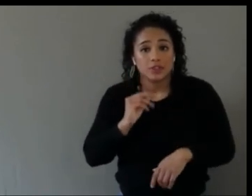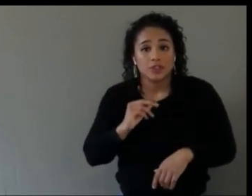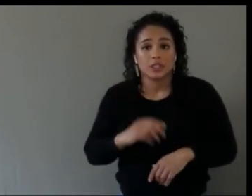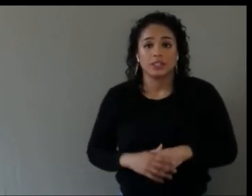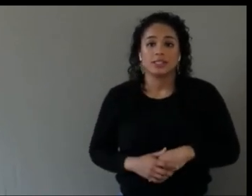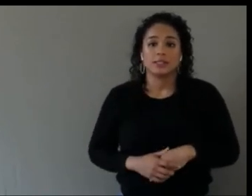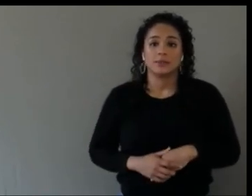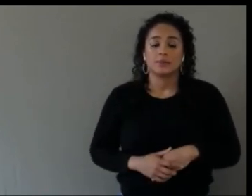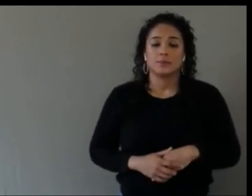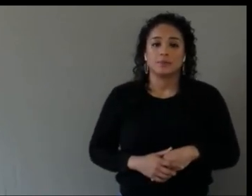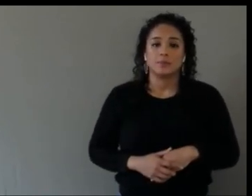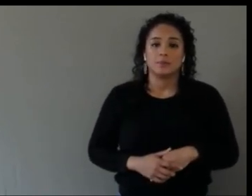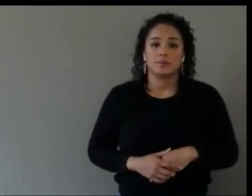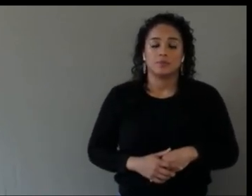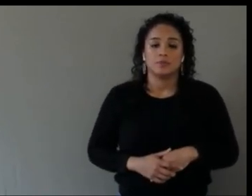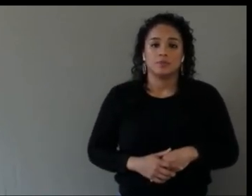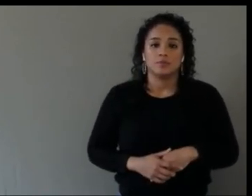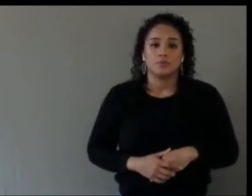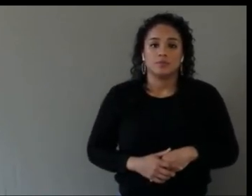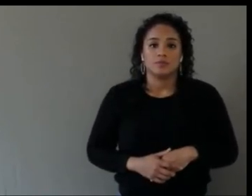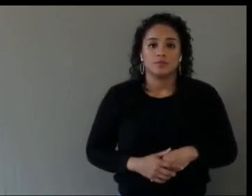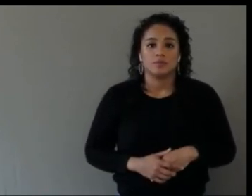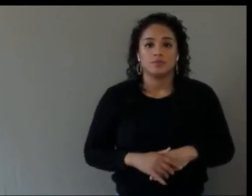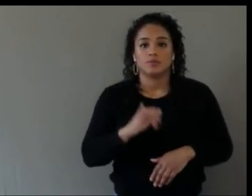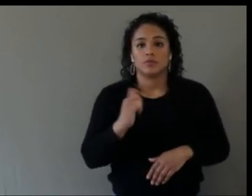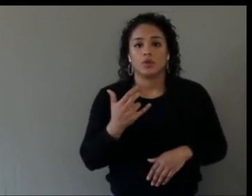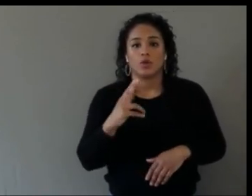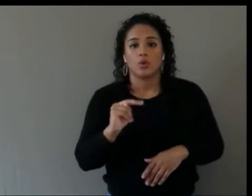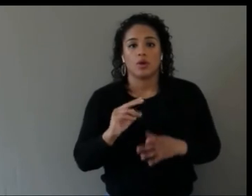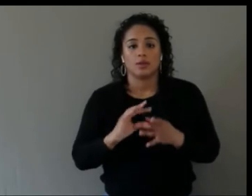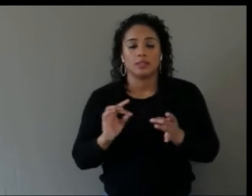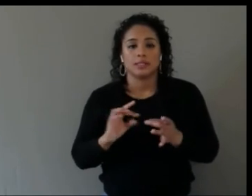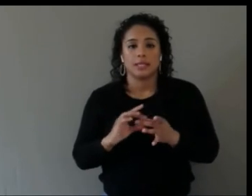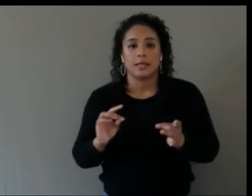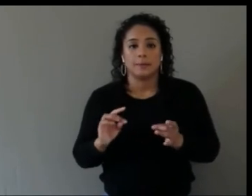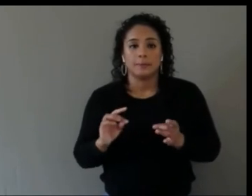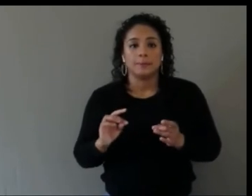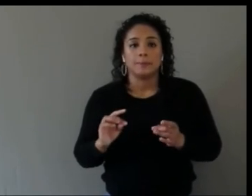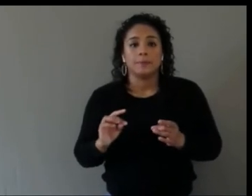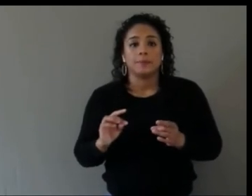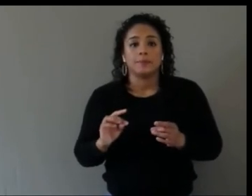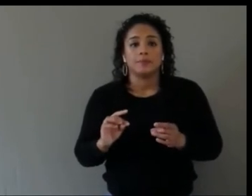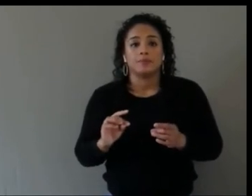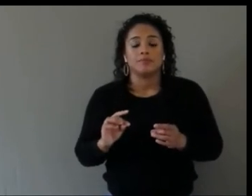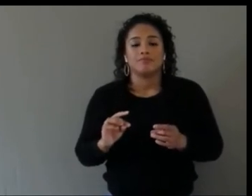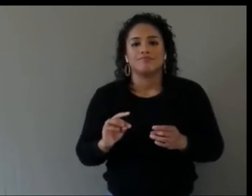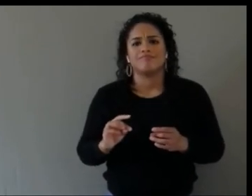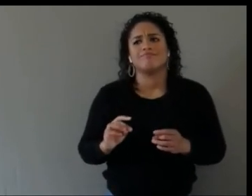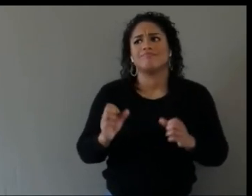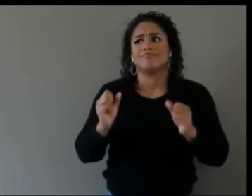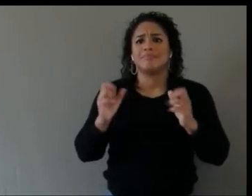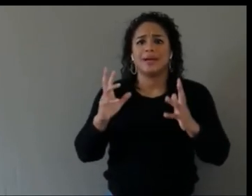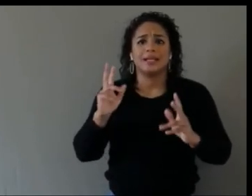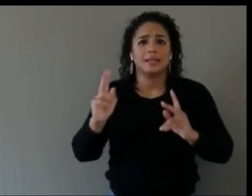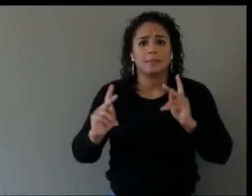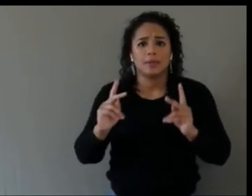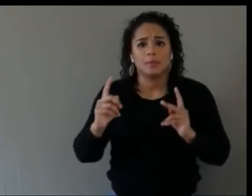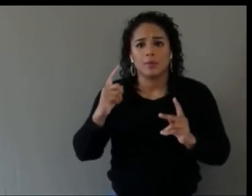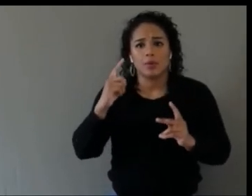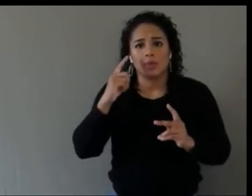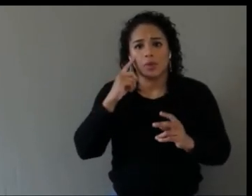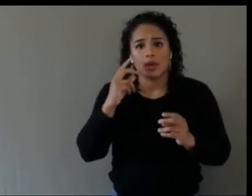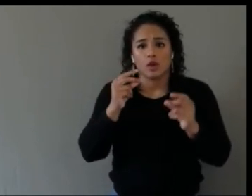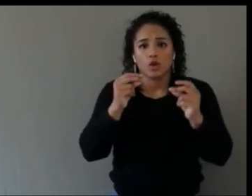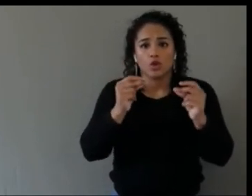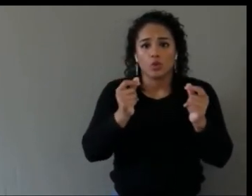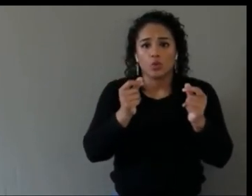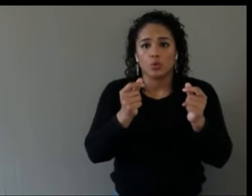Well, a lot of people actually focus on quick solutions within UX, and what we need